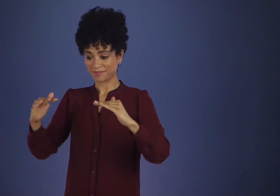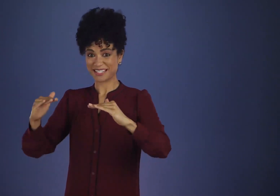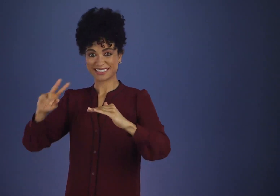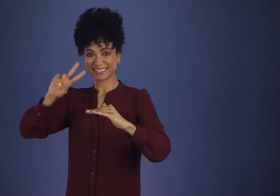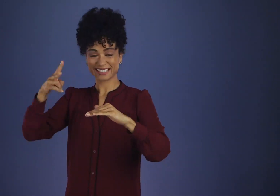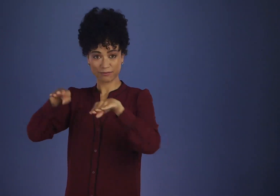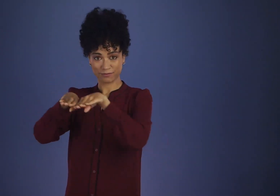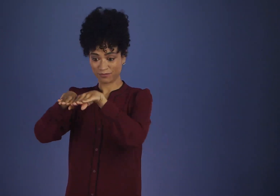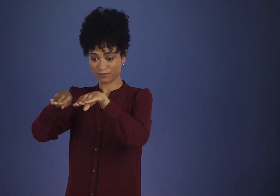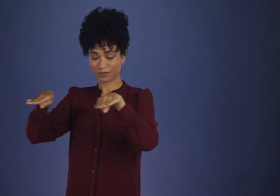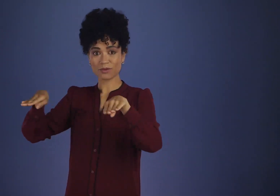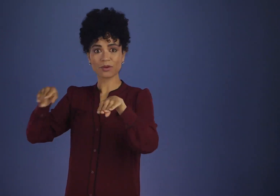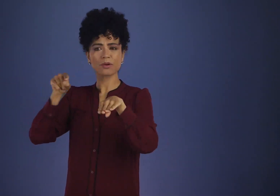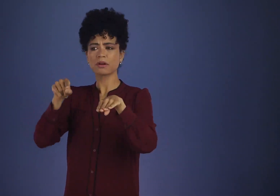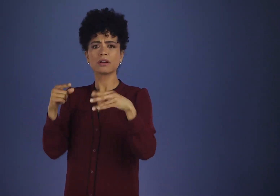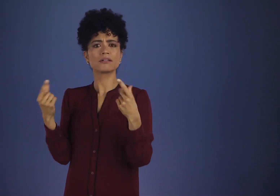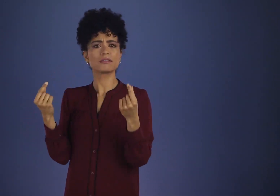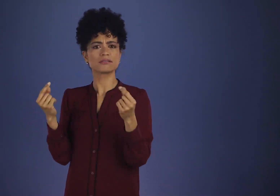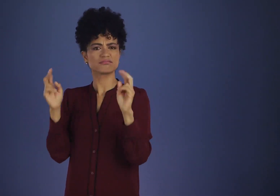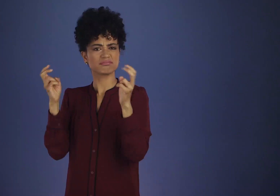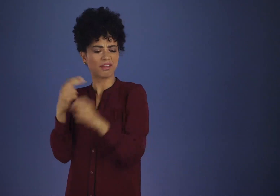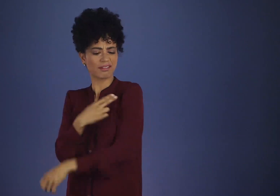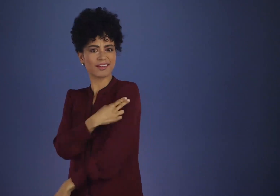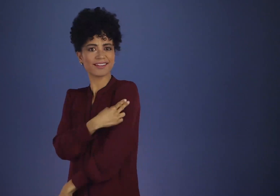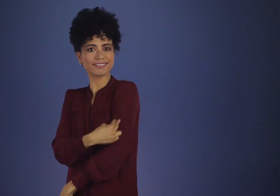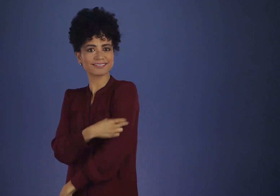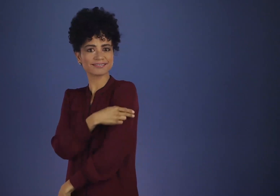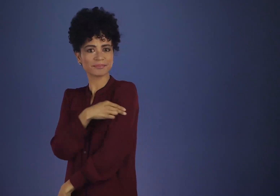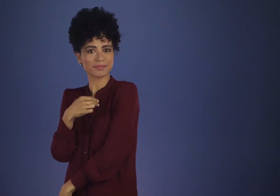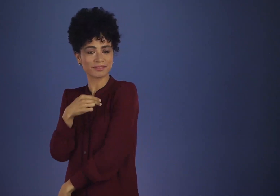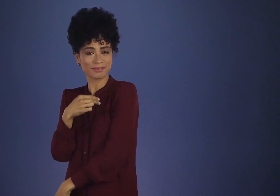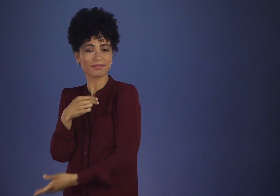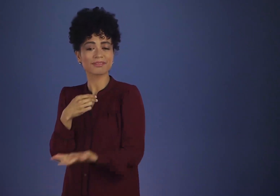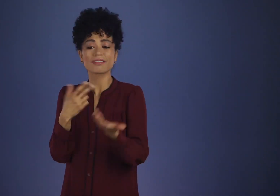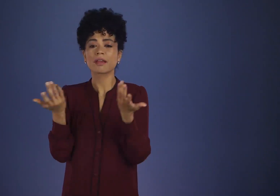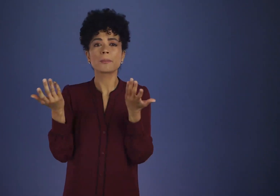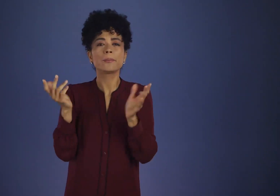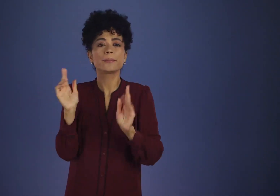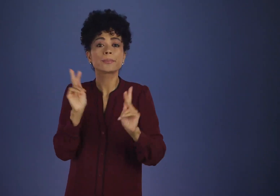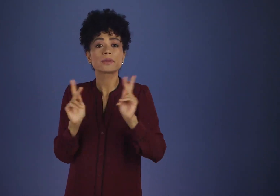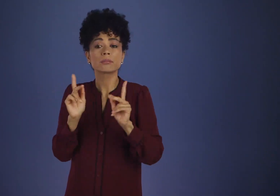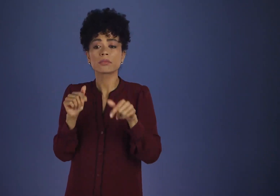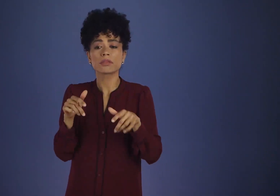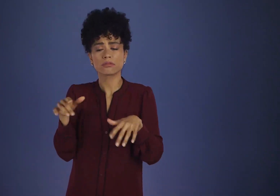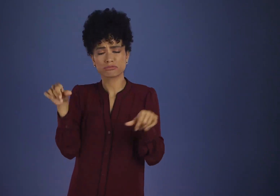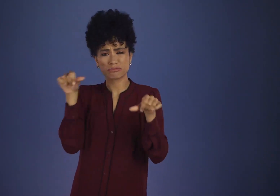in the second story they would sober up drunks and hand them currency for their back debts;